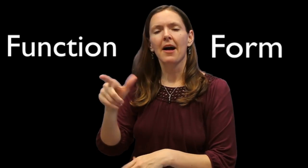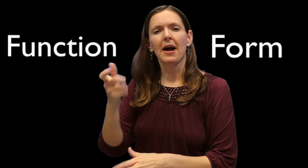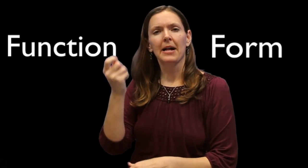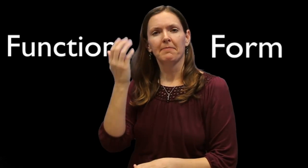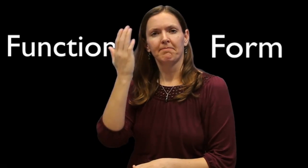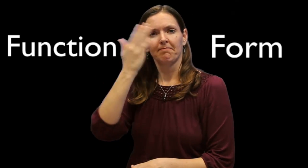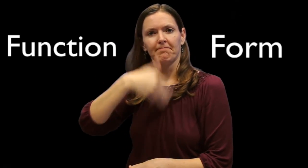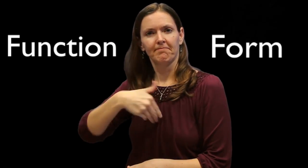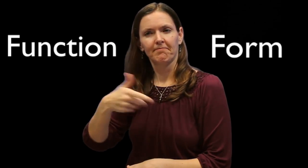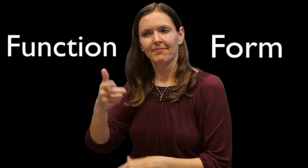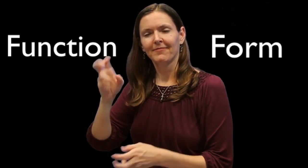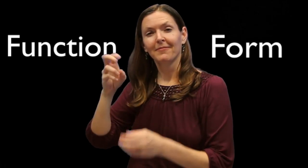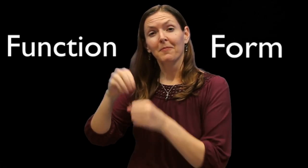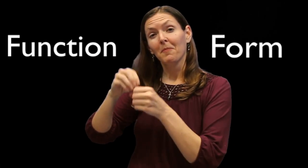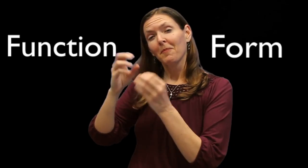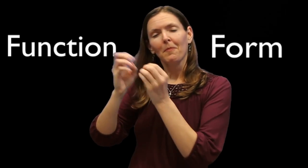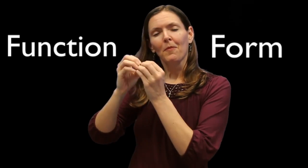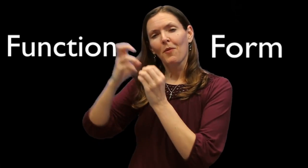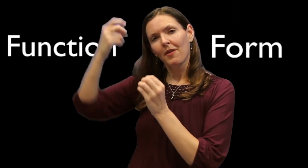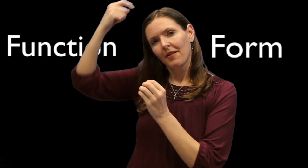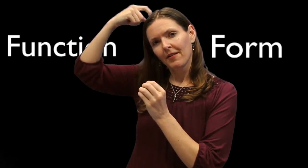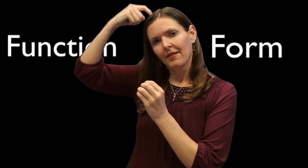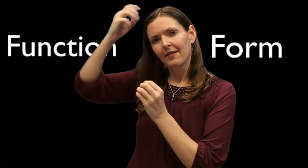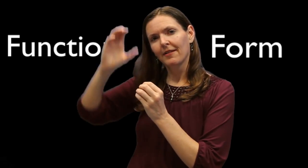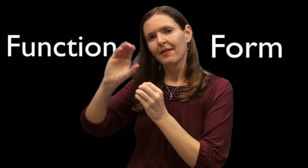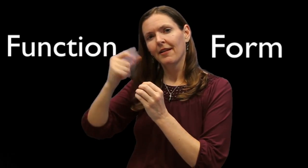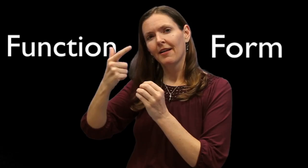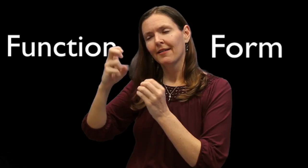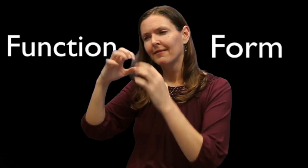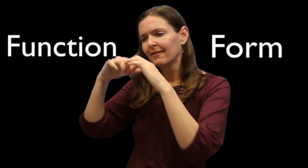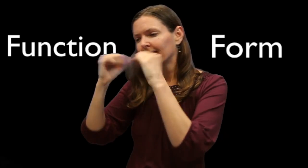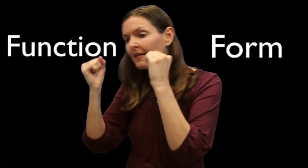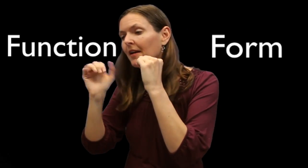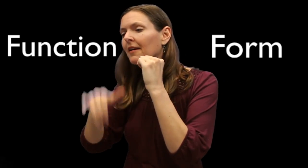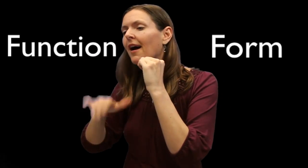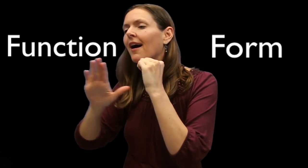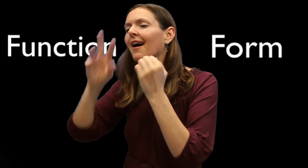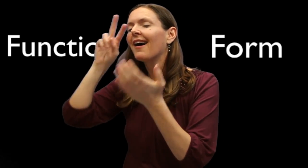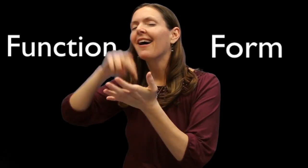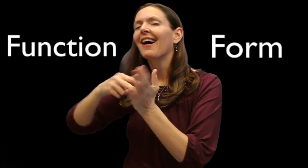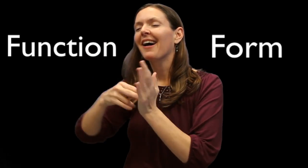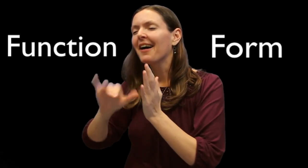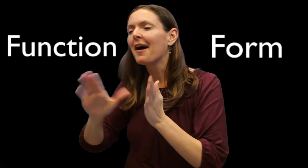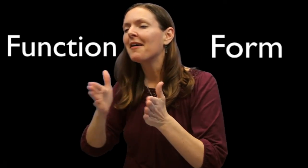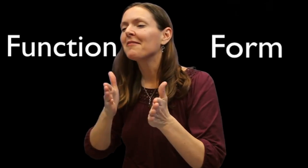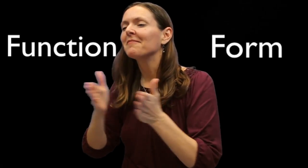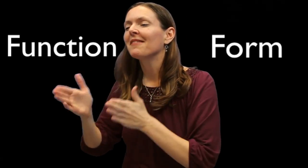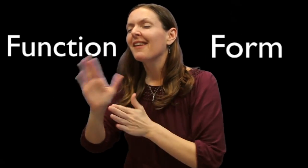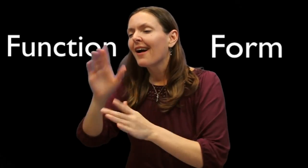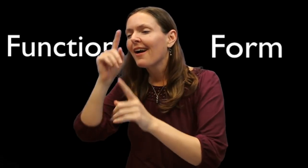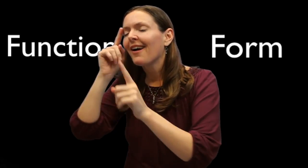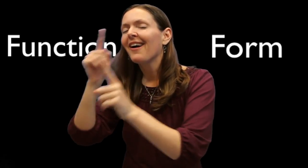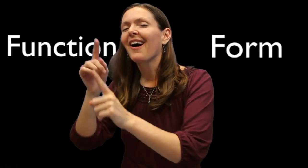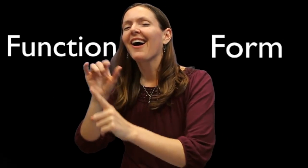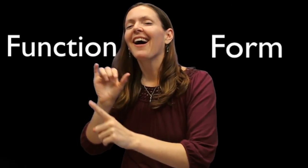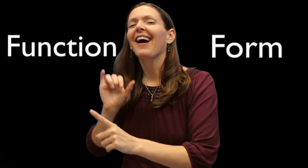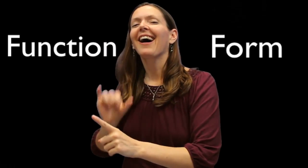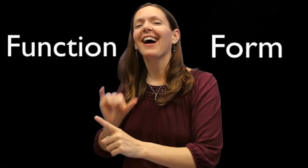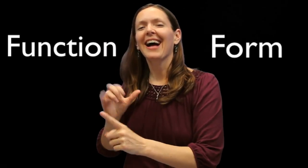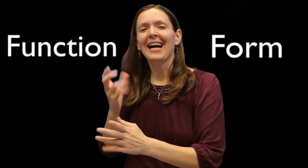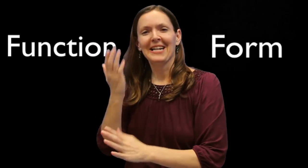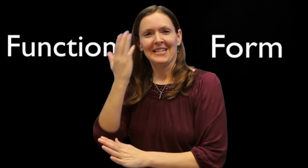tell. In other words, "function" has more to do with your cognitive intent, plans, and goals.